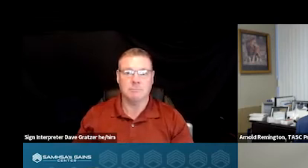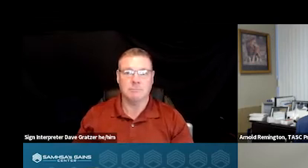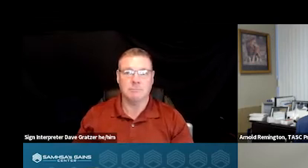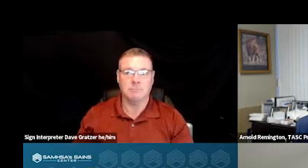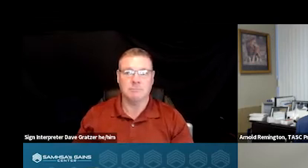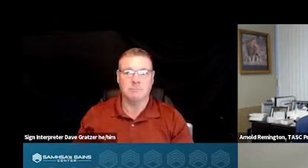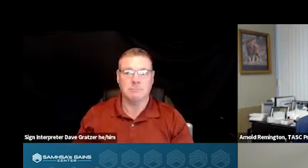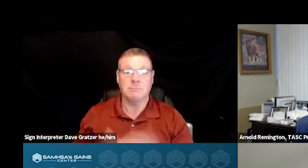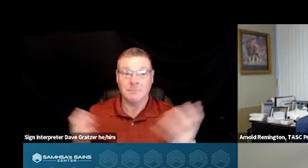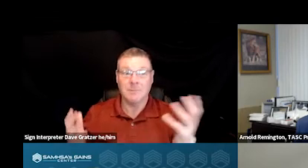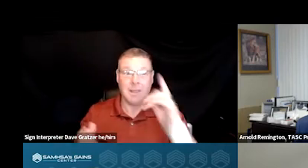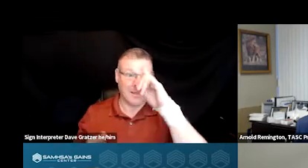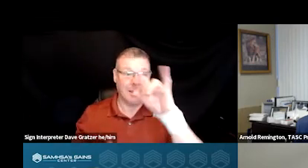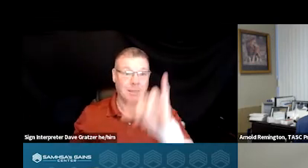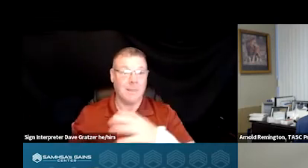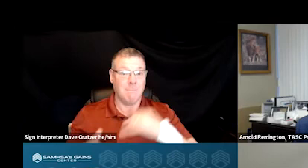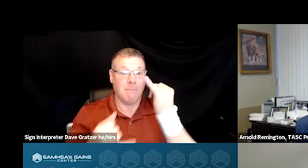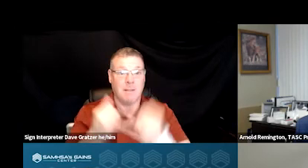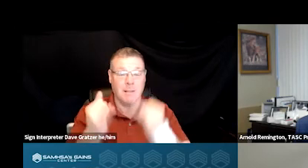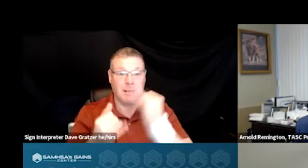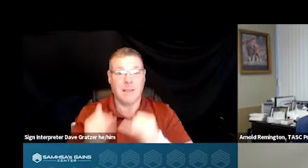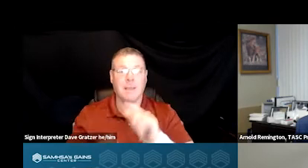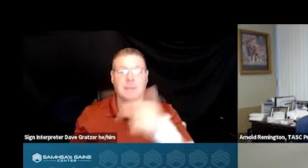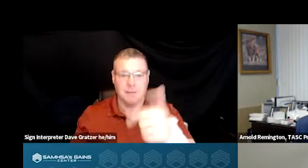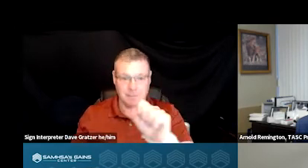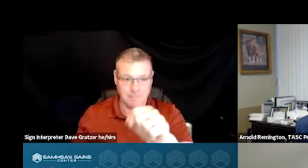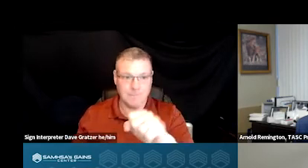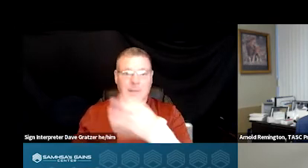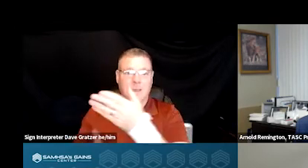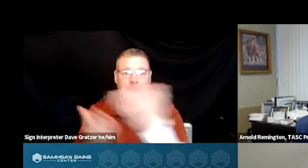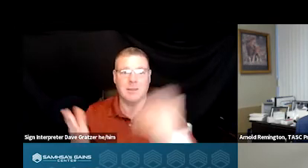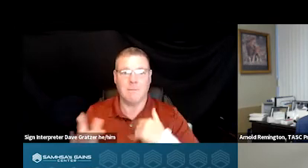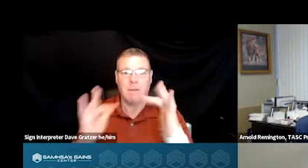So I think that's my last slide. Next slide, yes. So there's my contact information.